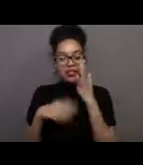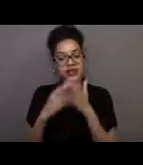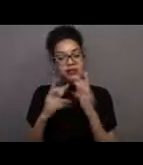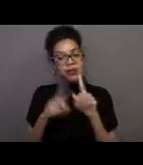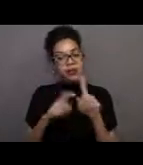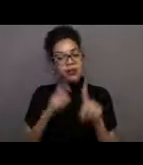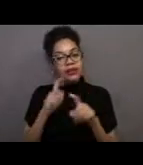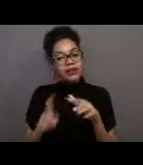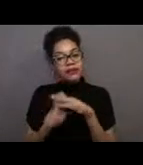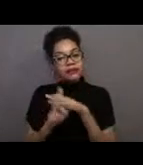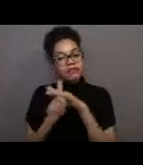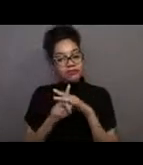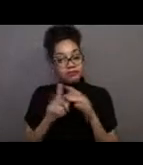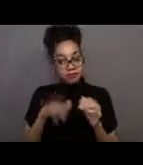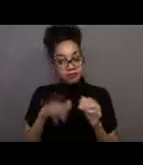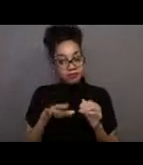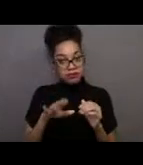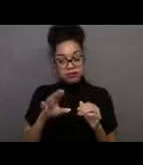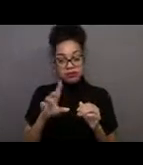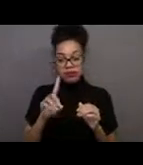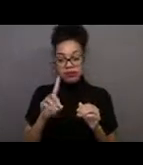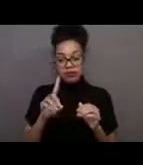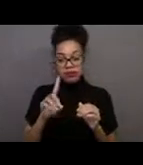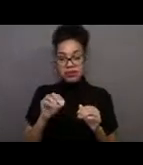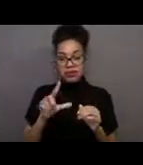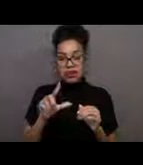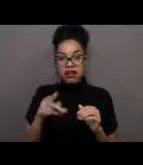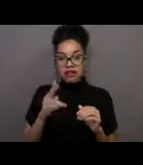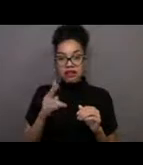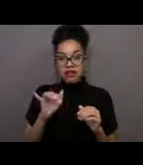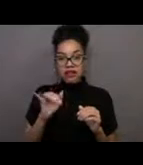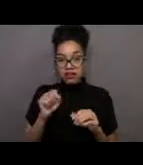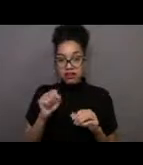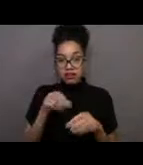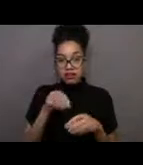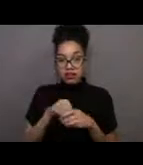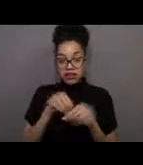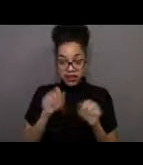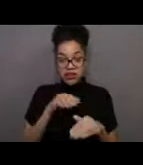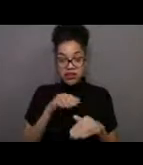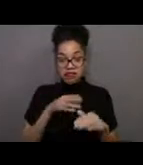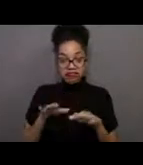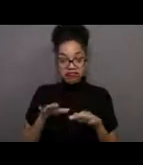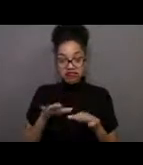dolphins can navigate the kelp forest and how many other animals thrive.